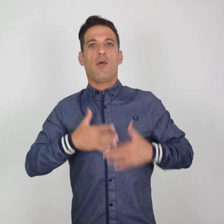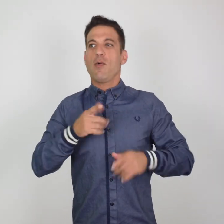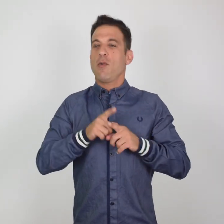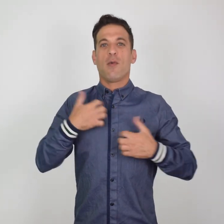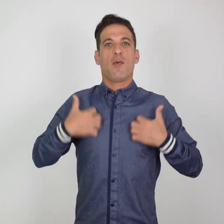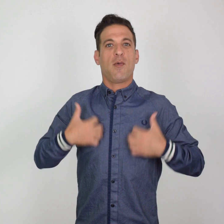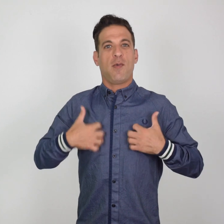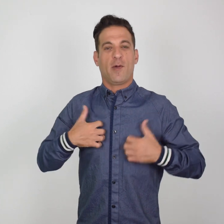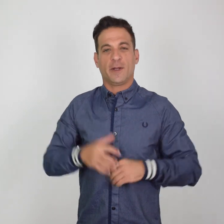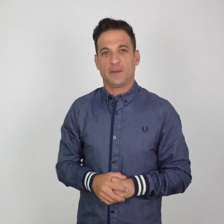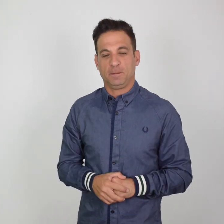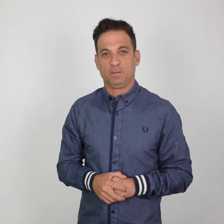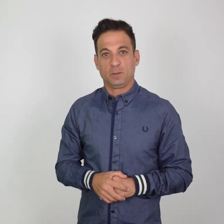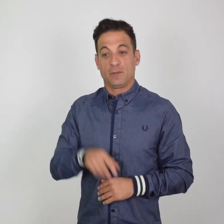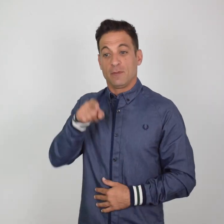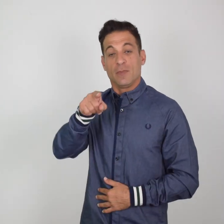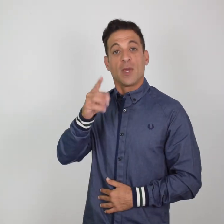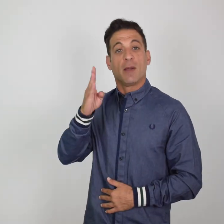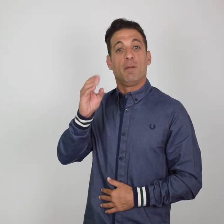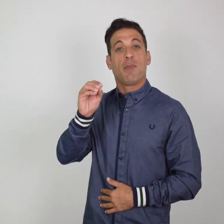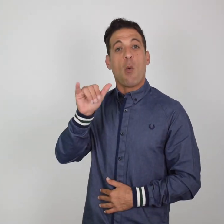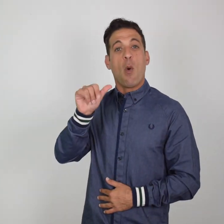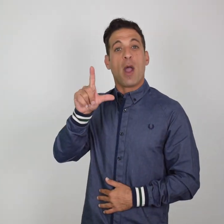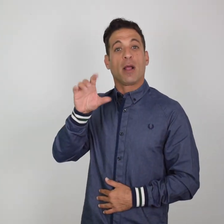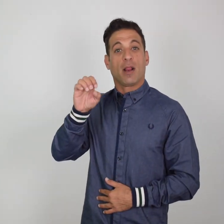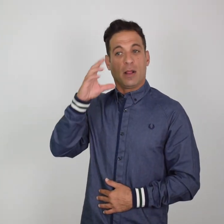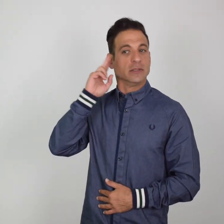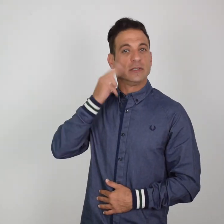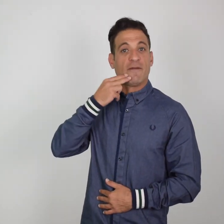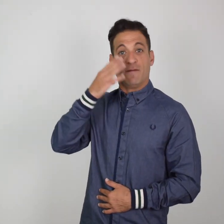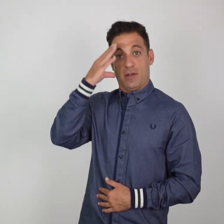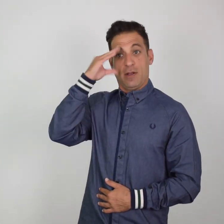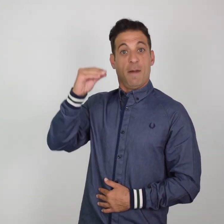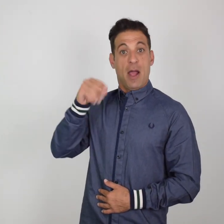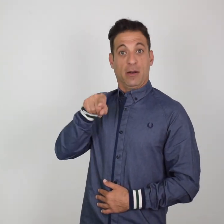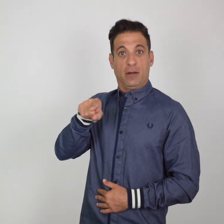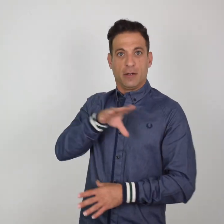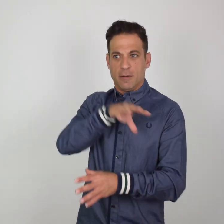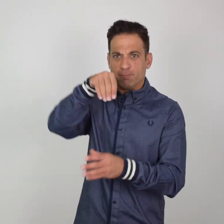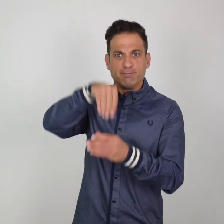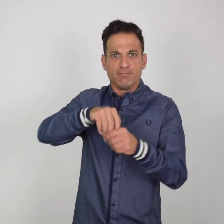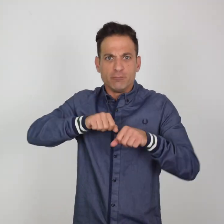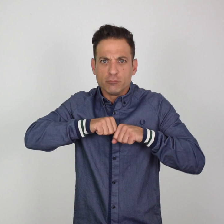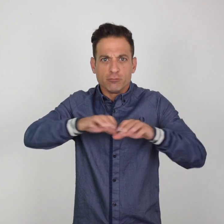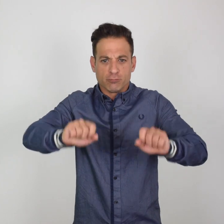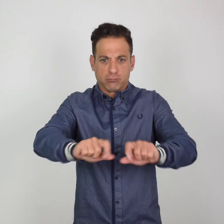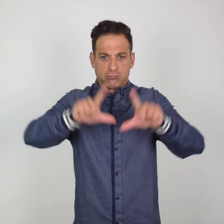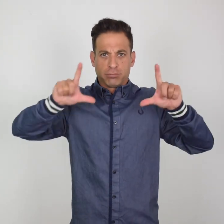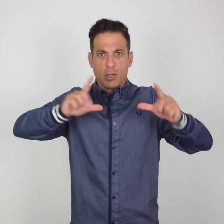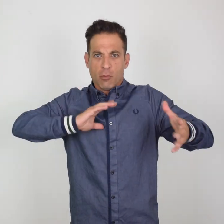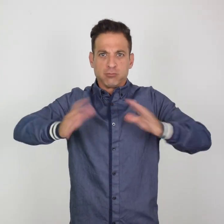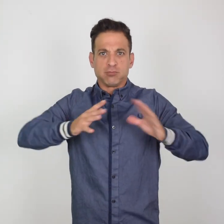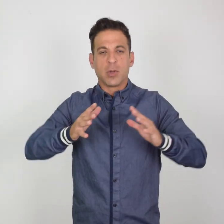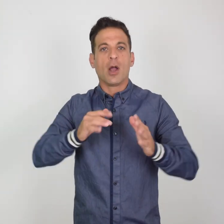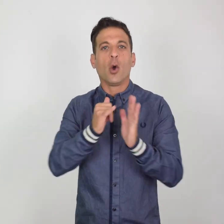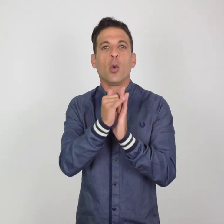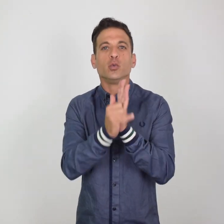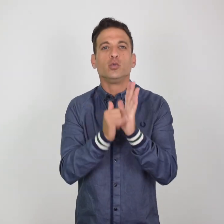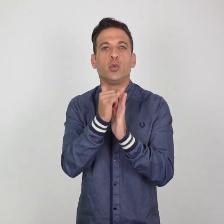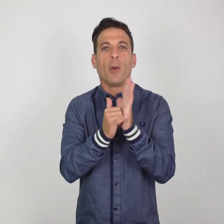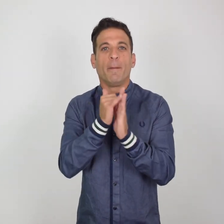of the Deaf community. Boyle launched a YouTube account